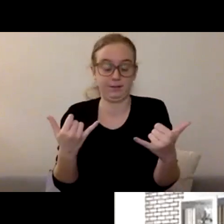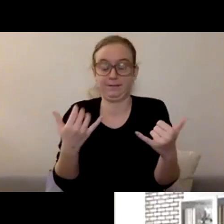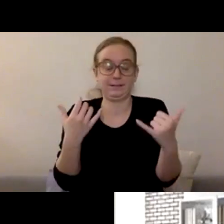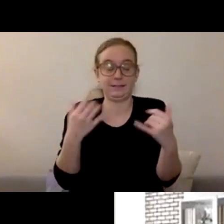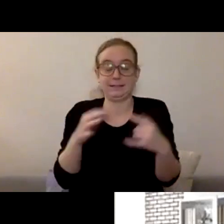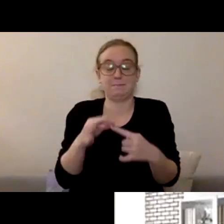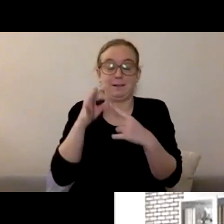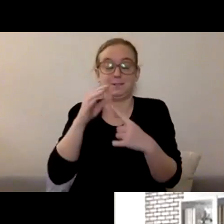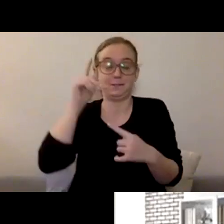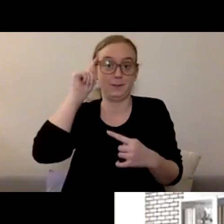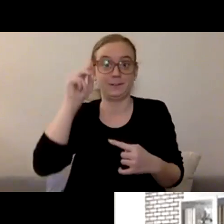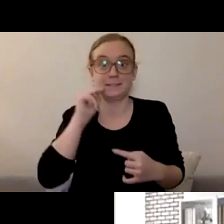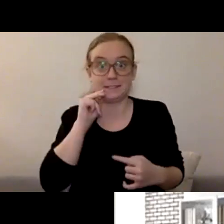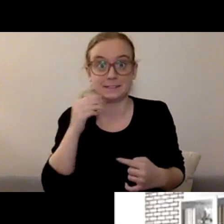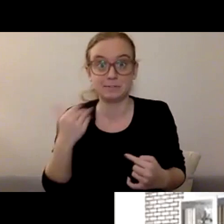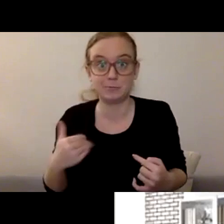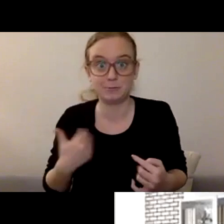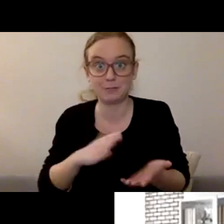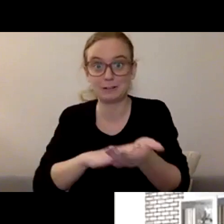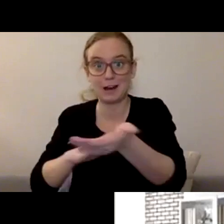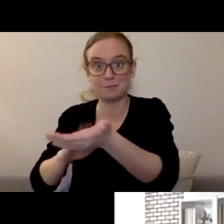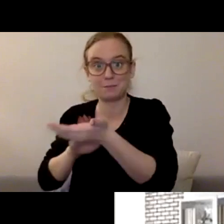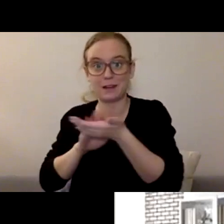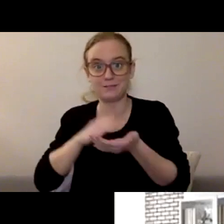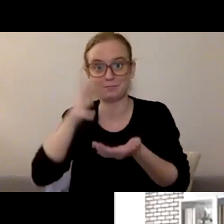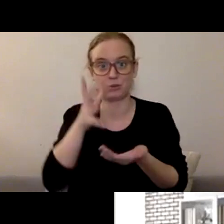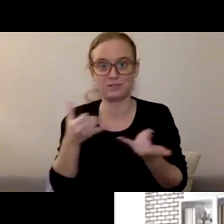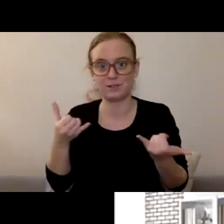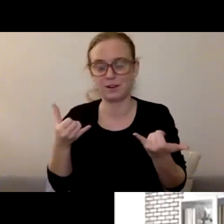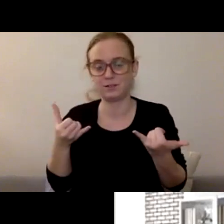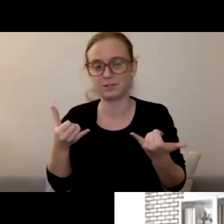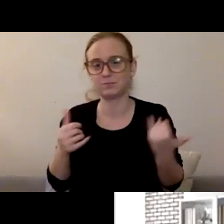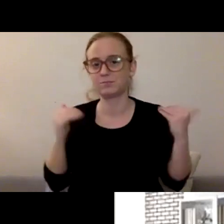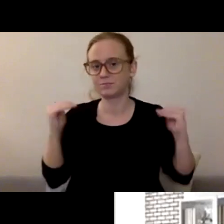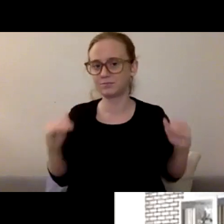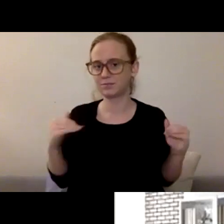And I do have a question from a parent. "My 11-year-old daughter has been experiencing